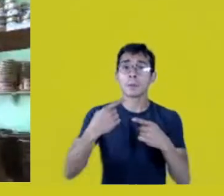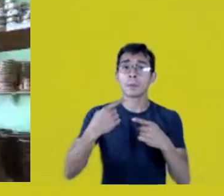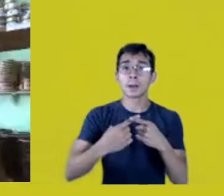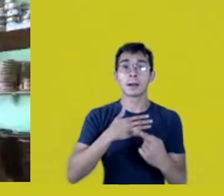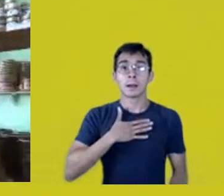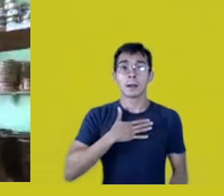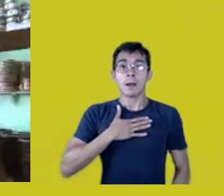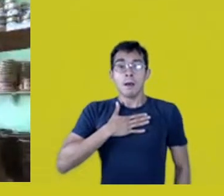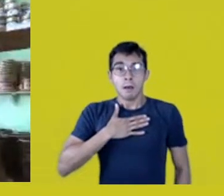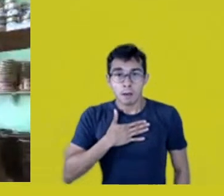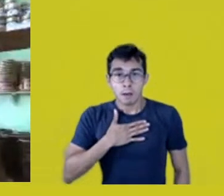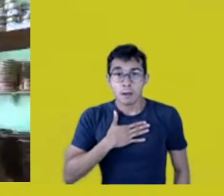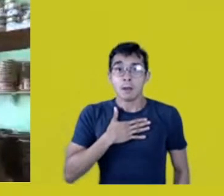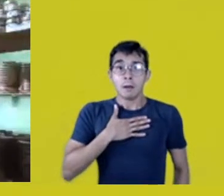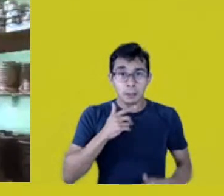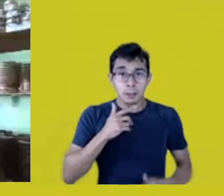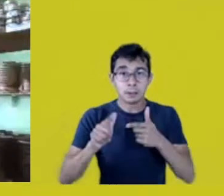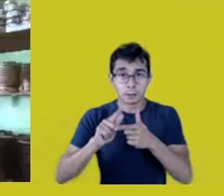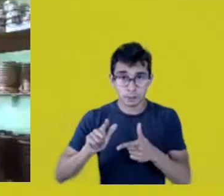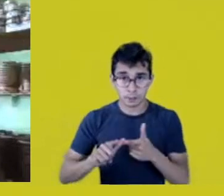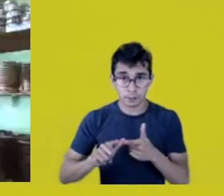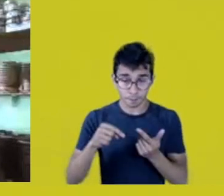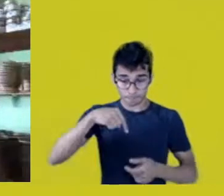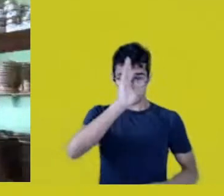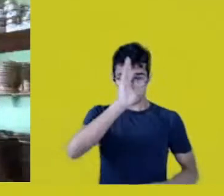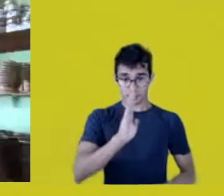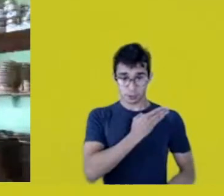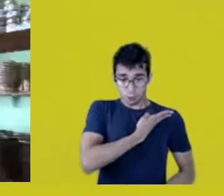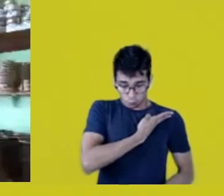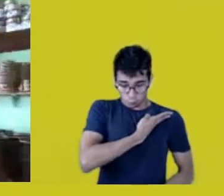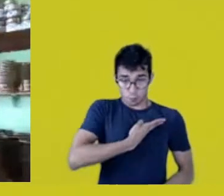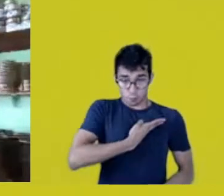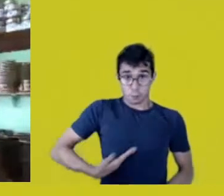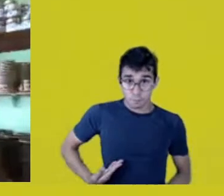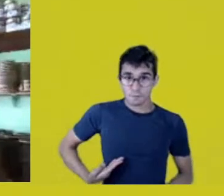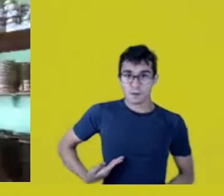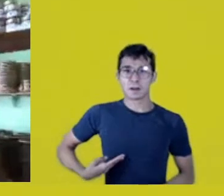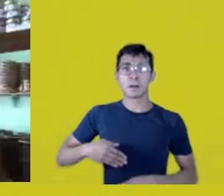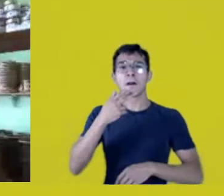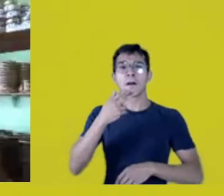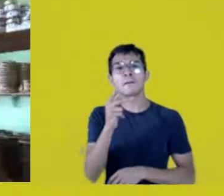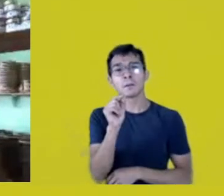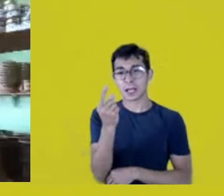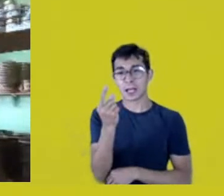Therefore, for the Brazilian government to refuse to use resources destined to help Native peoples,